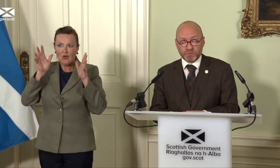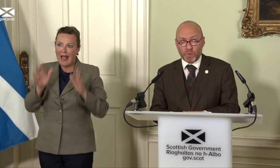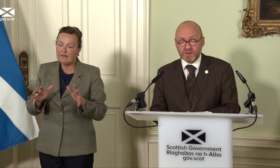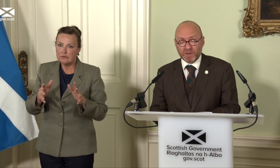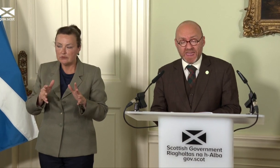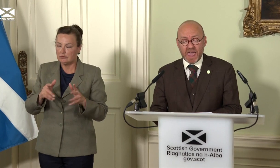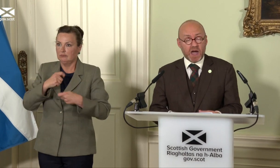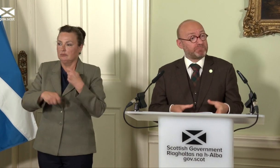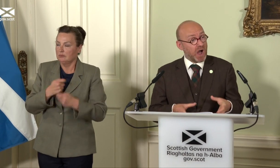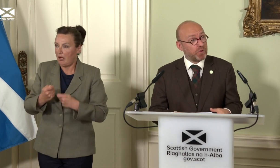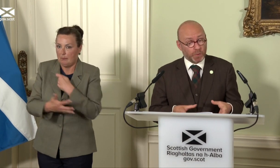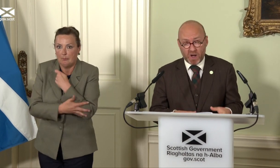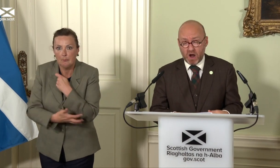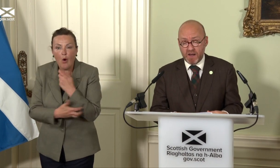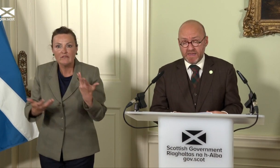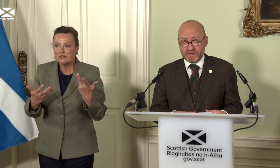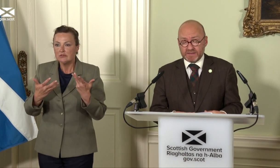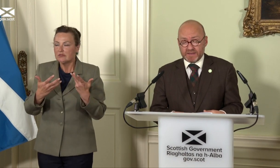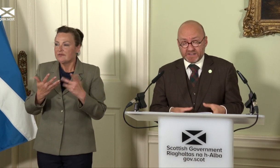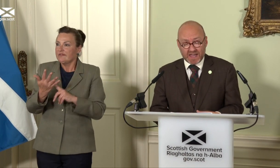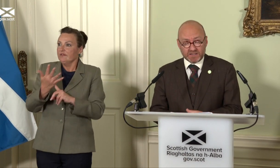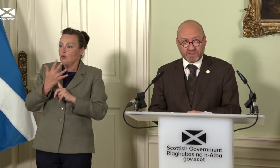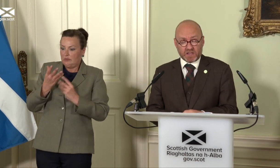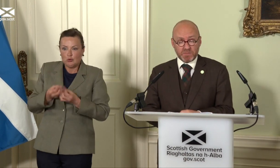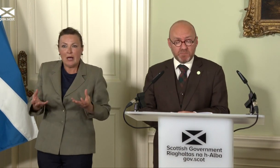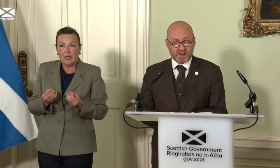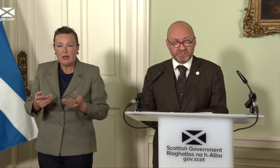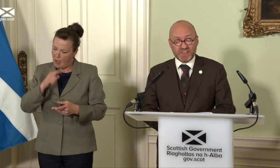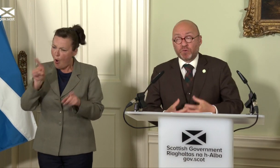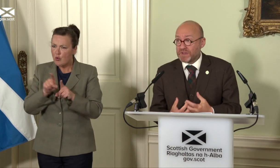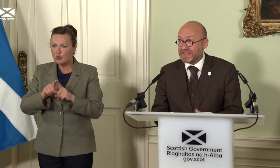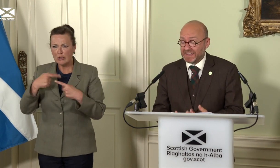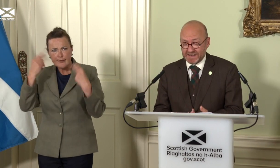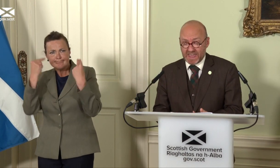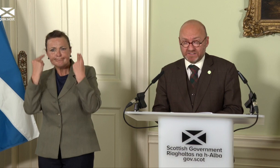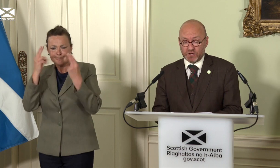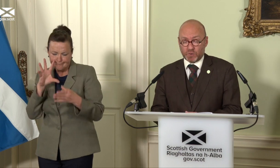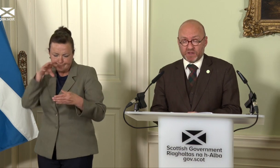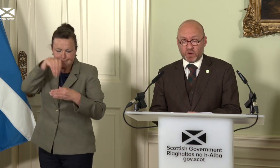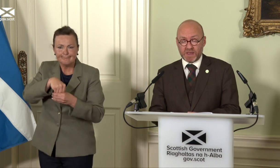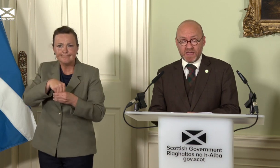we can play a powerful part in tackling the climate emergency, creating a net-zero economy